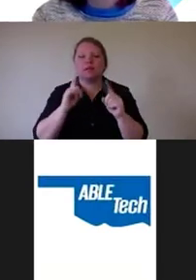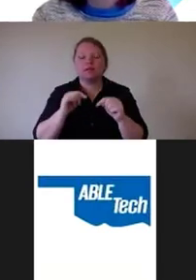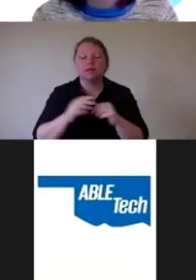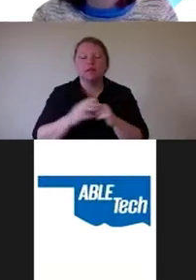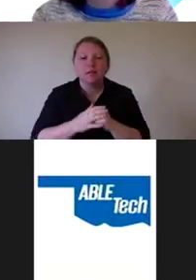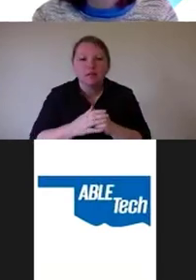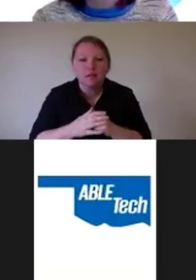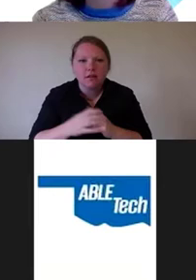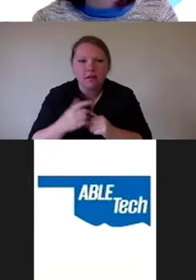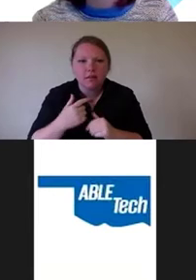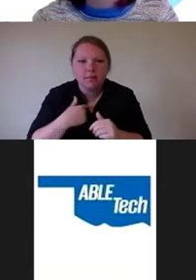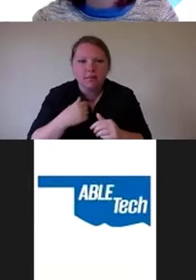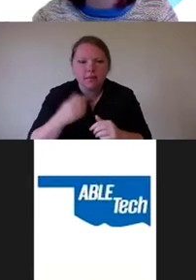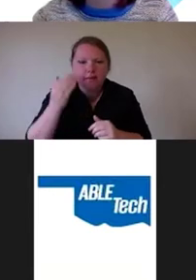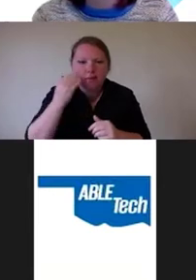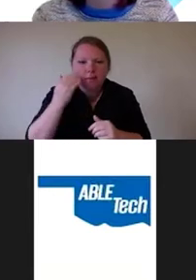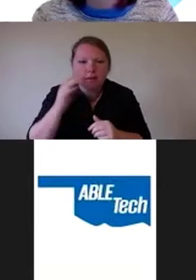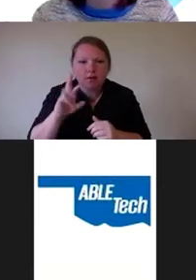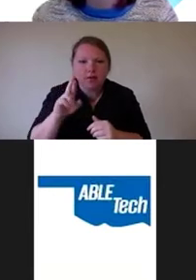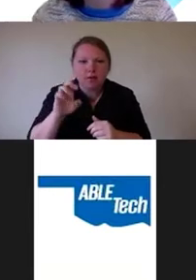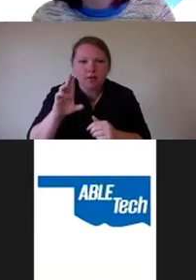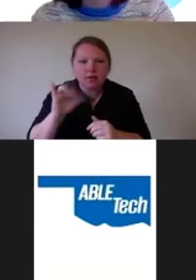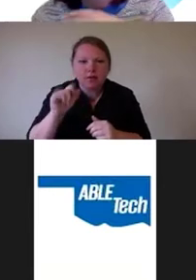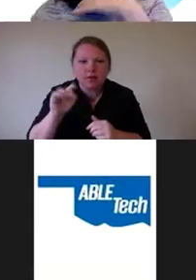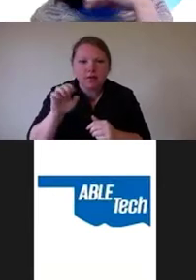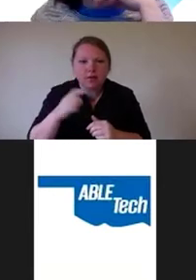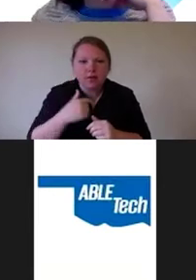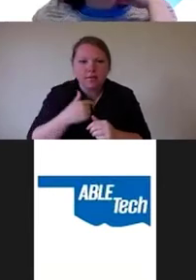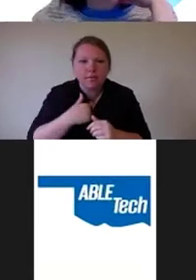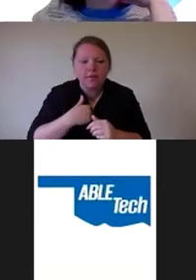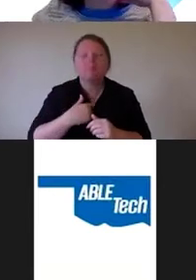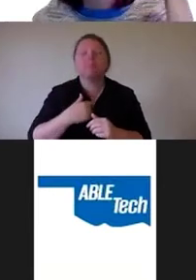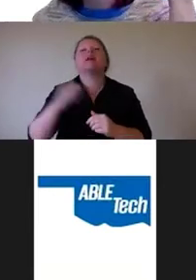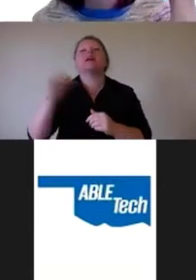If so, any thoughts? Yes, I am familiar with Recite Me and there's